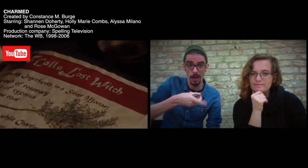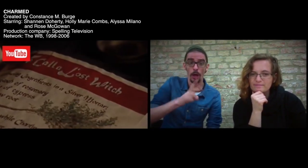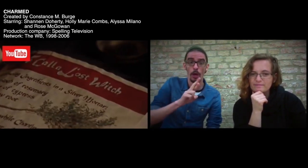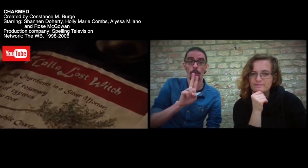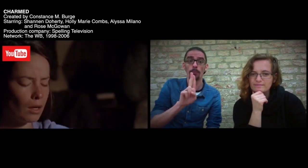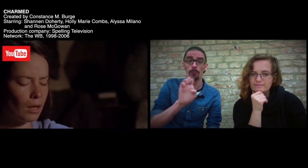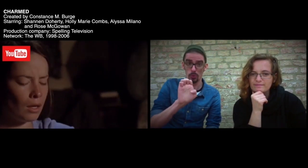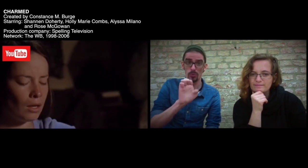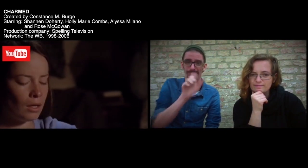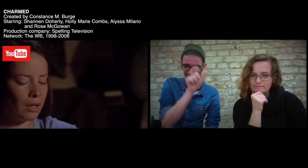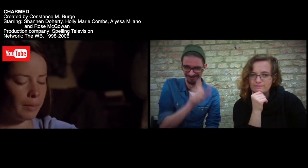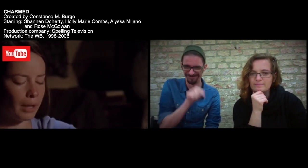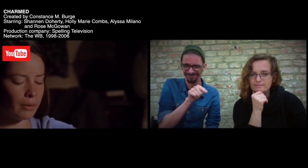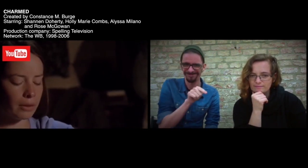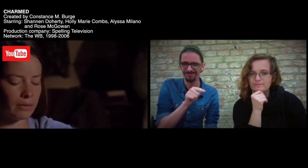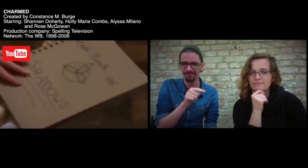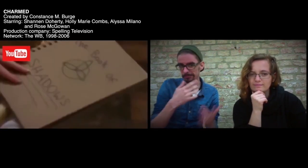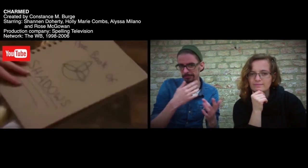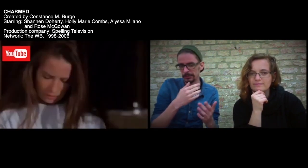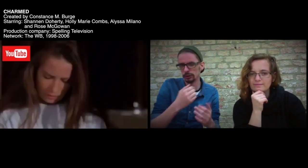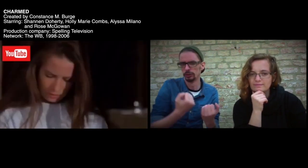The eldest of the witch sisters - Prue,